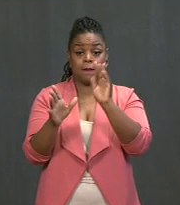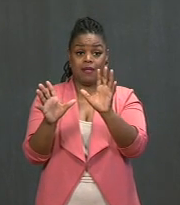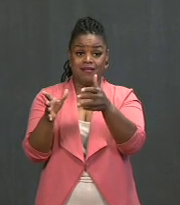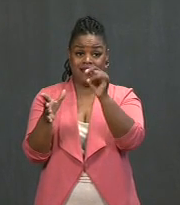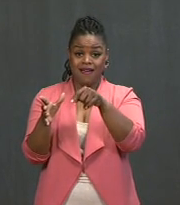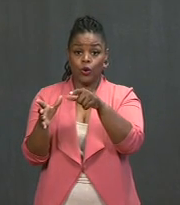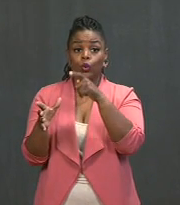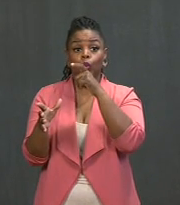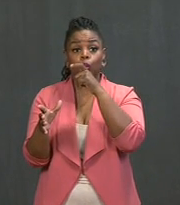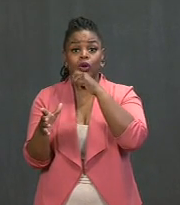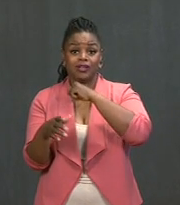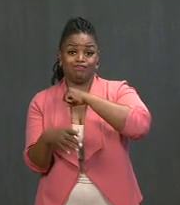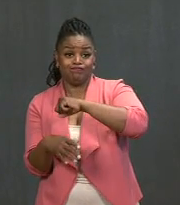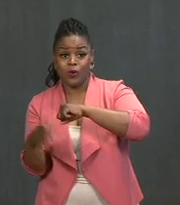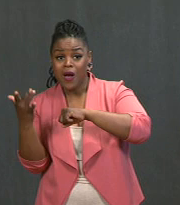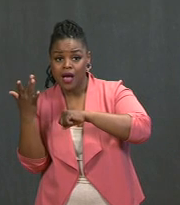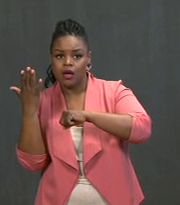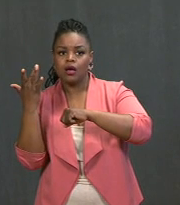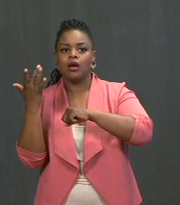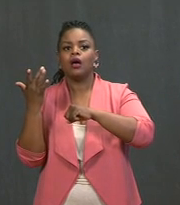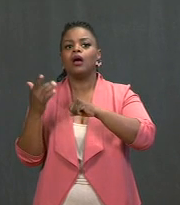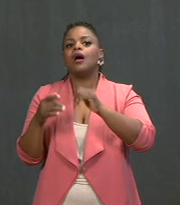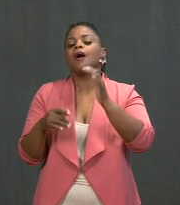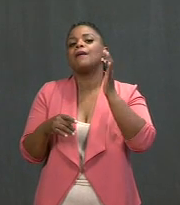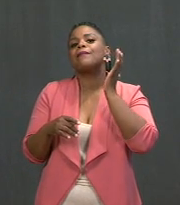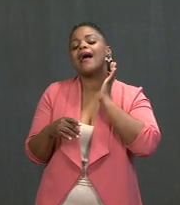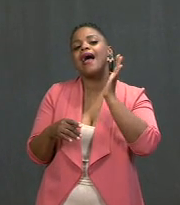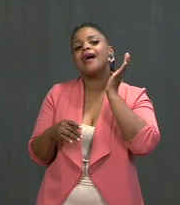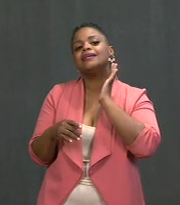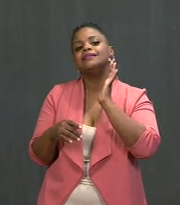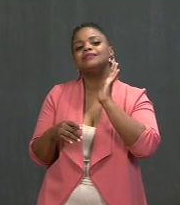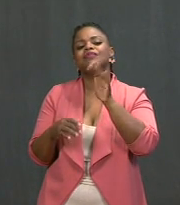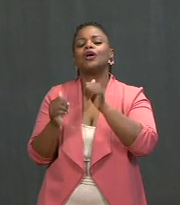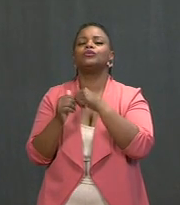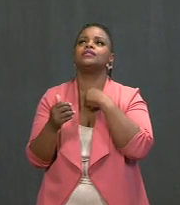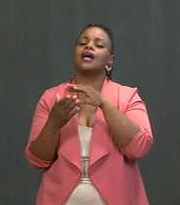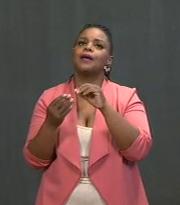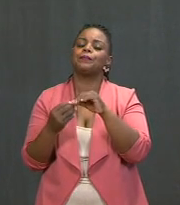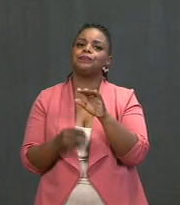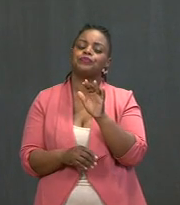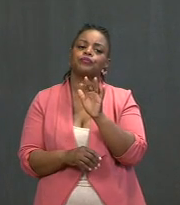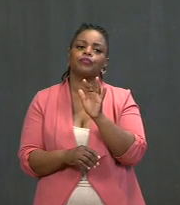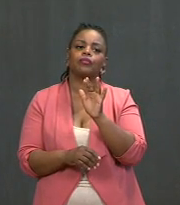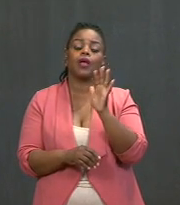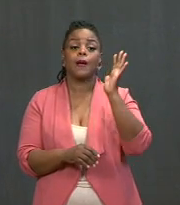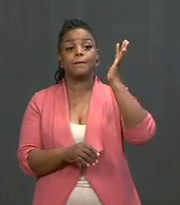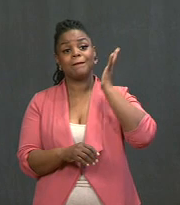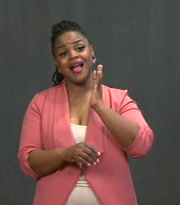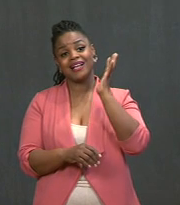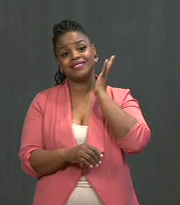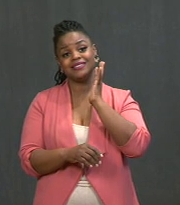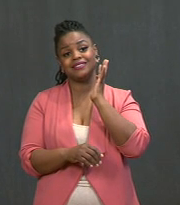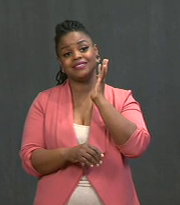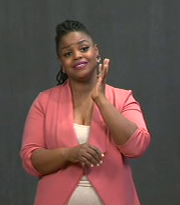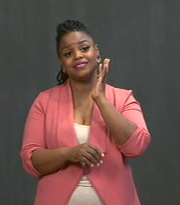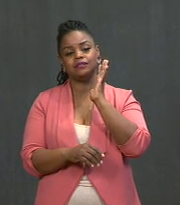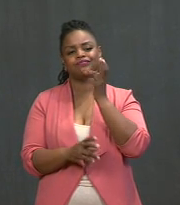because of past -- how can I say it? past wrongs that had been done to them, like experimentation,